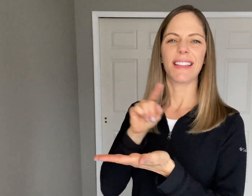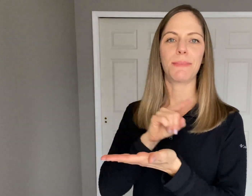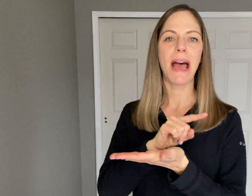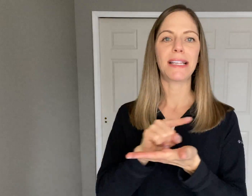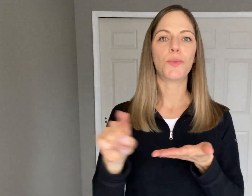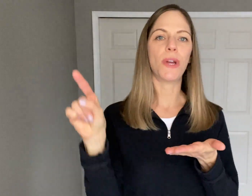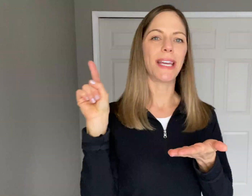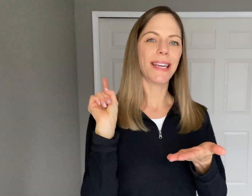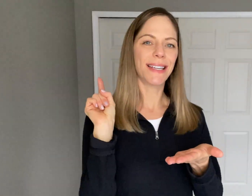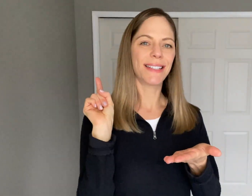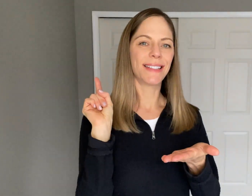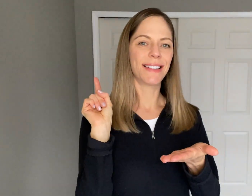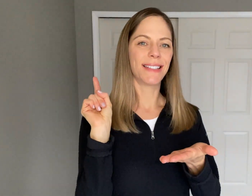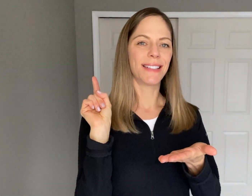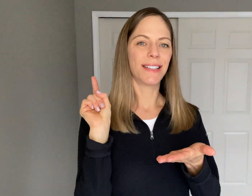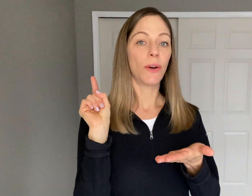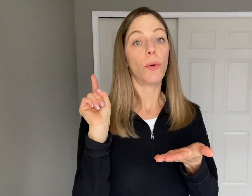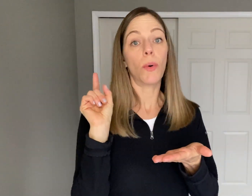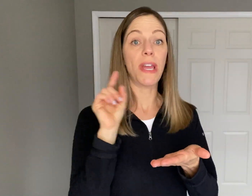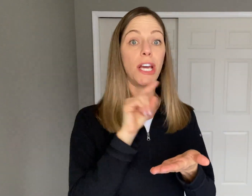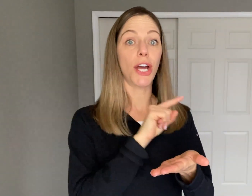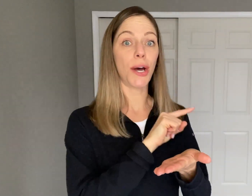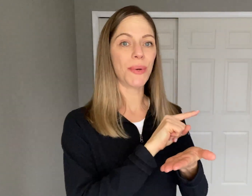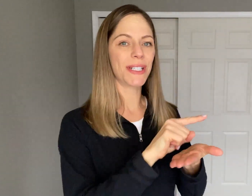"This past week." or "A week ago."